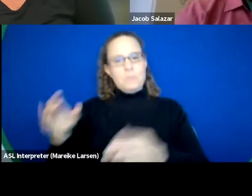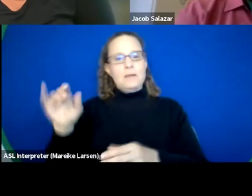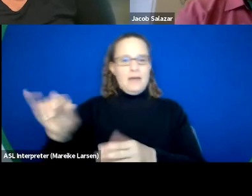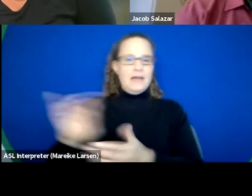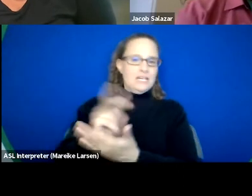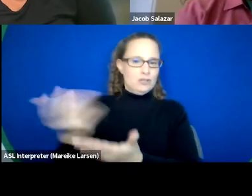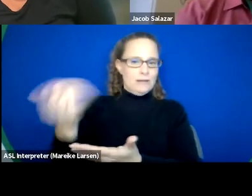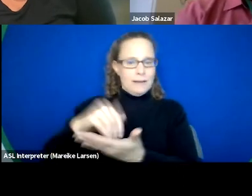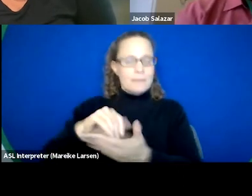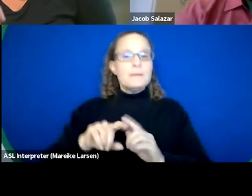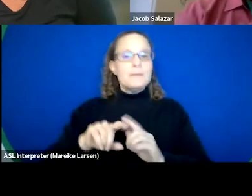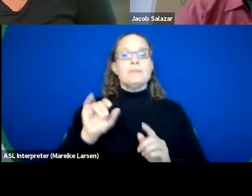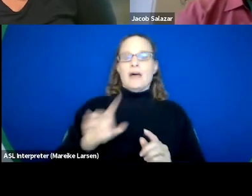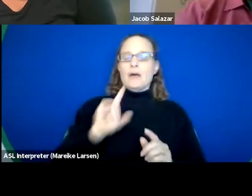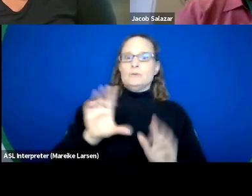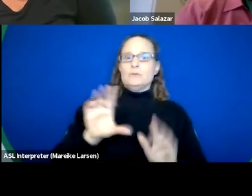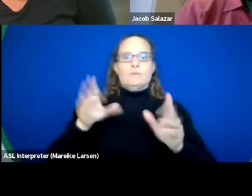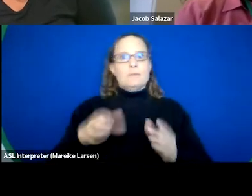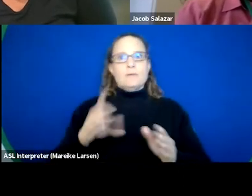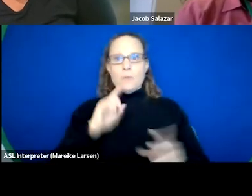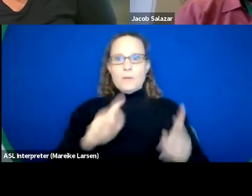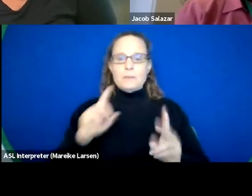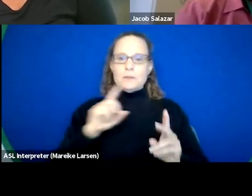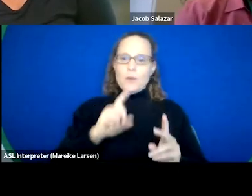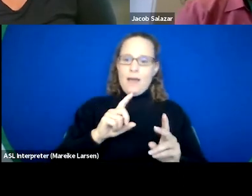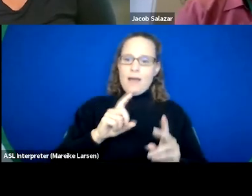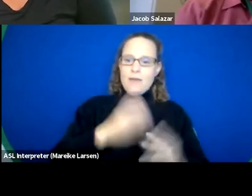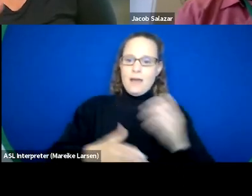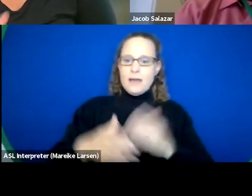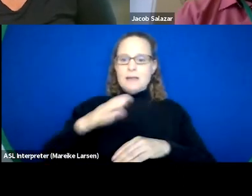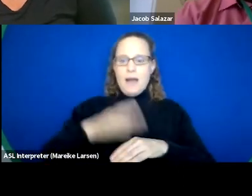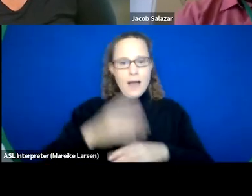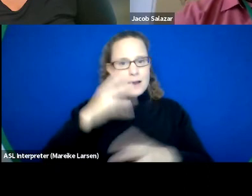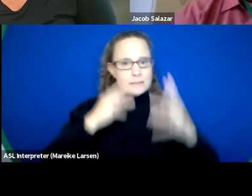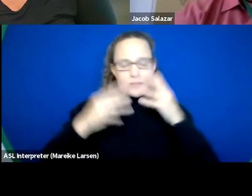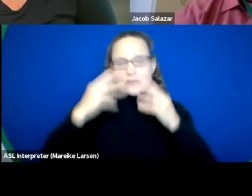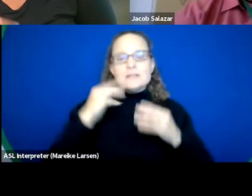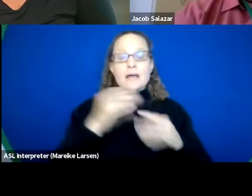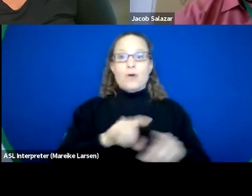But that was also a really great opportunity for folks to get hands-on experience and also be able